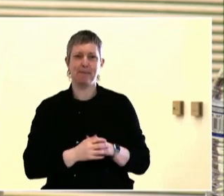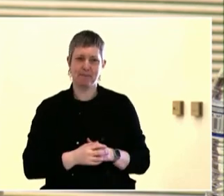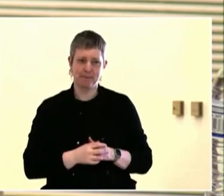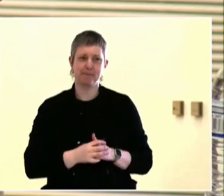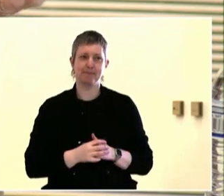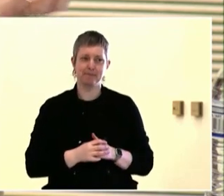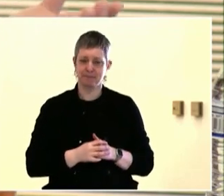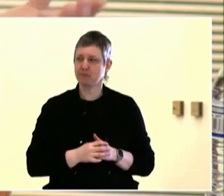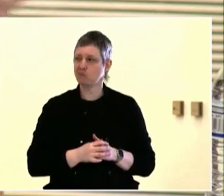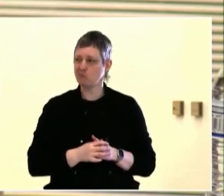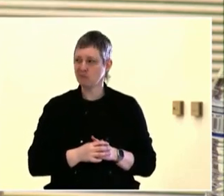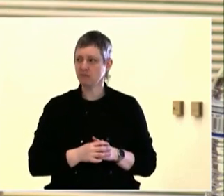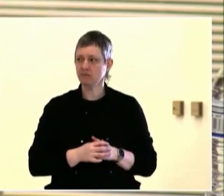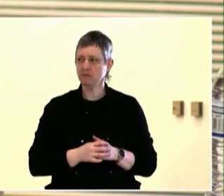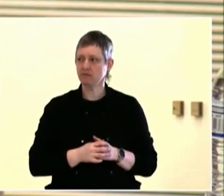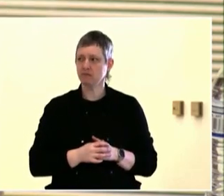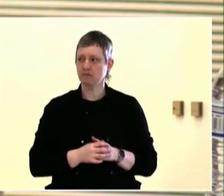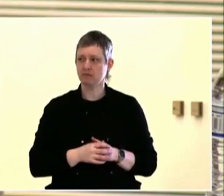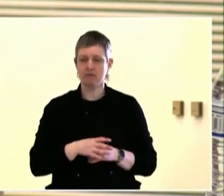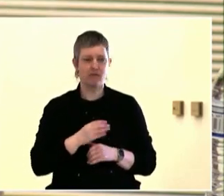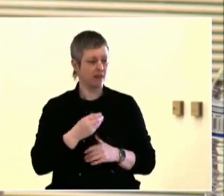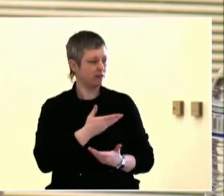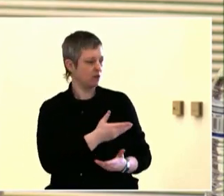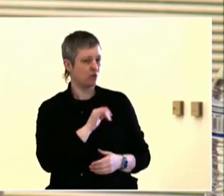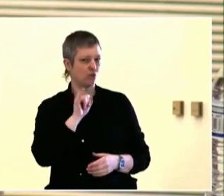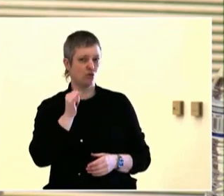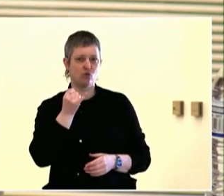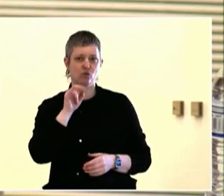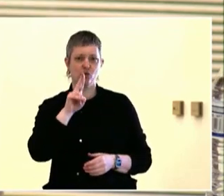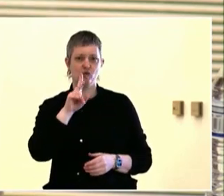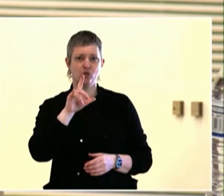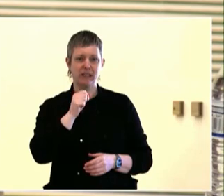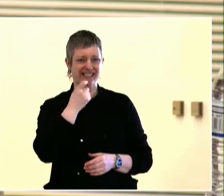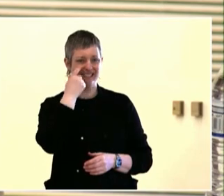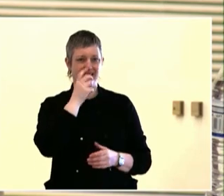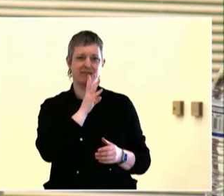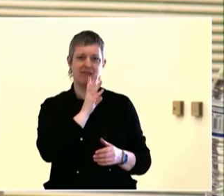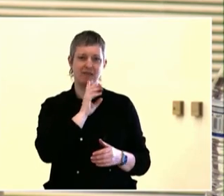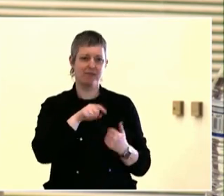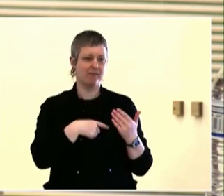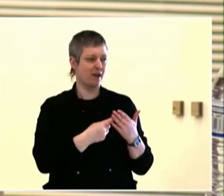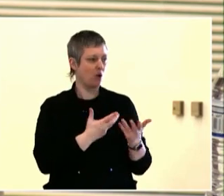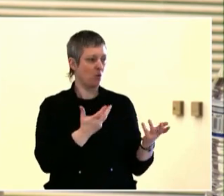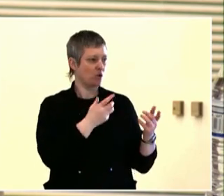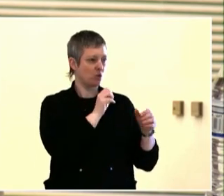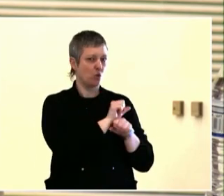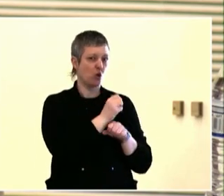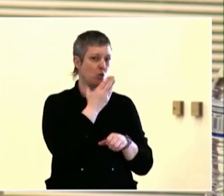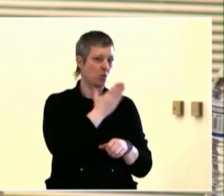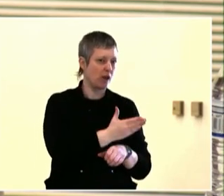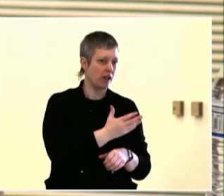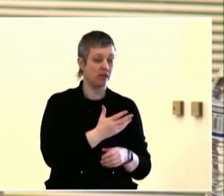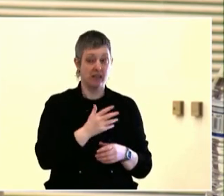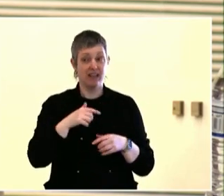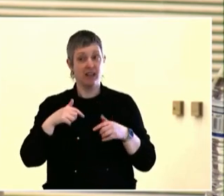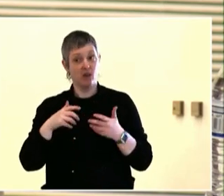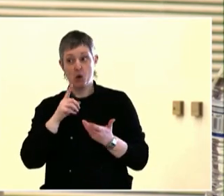Today is kind of our futures day, we're thinking about what Portland could be in the future. So we've asked each of them, if